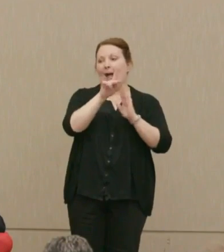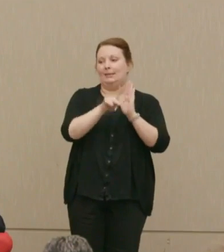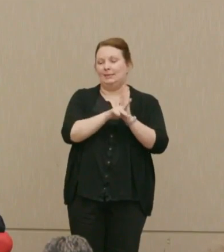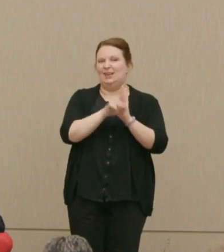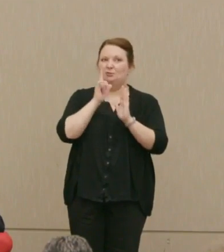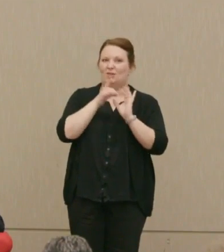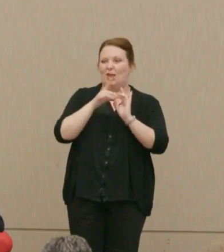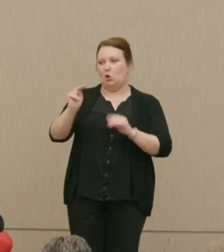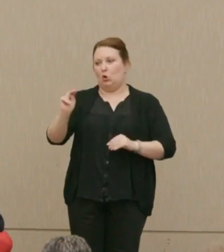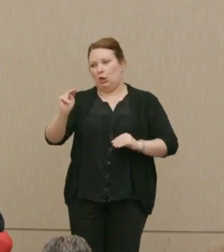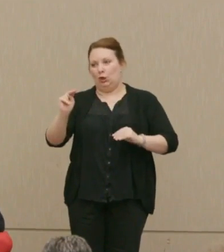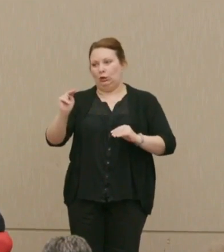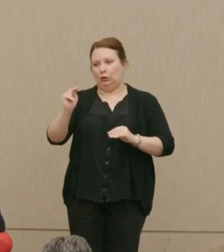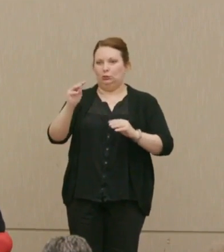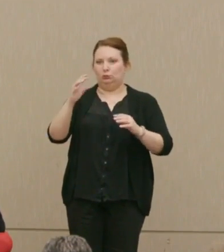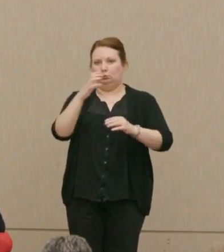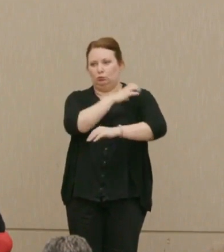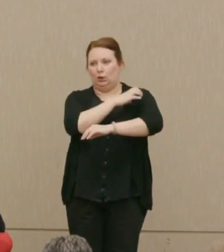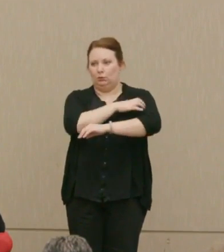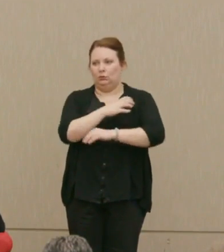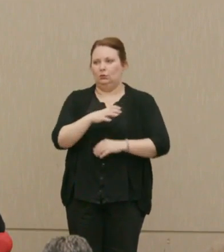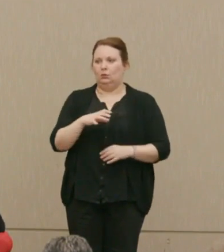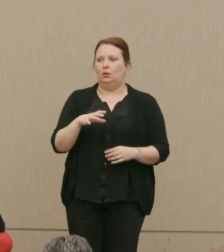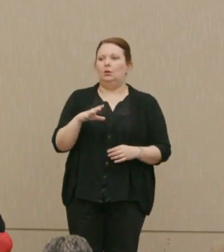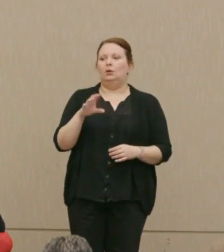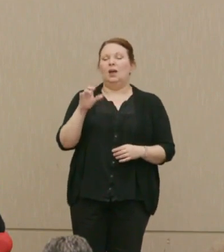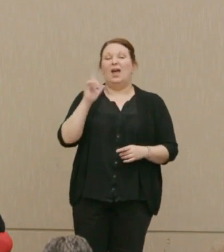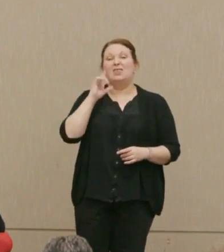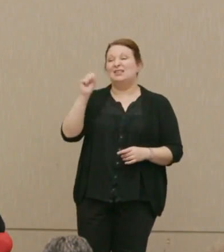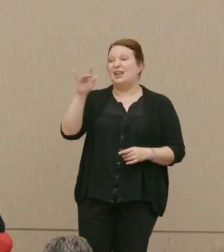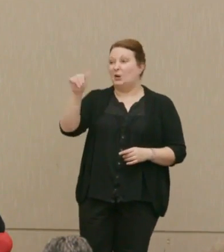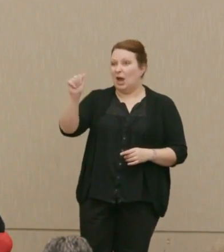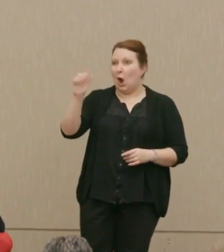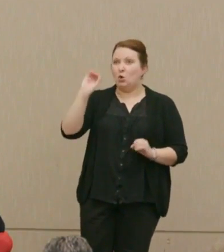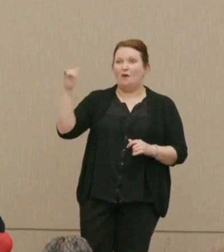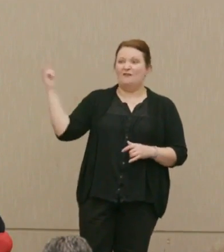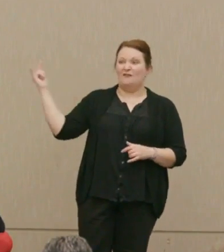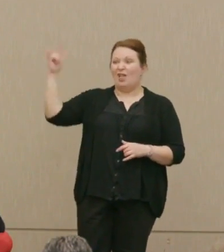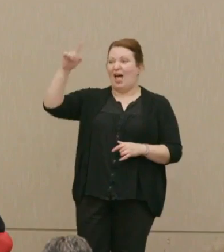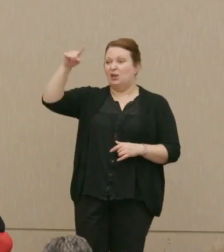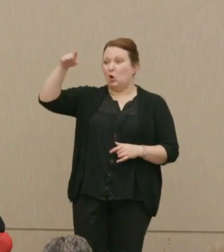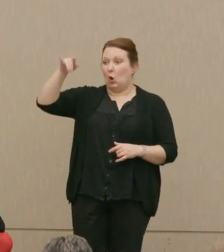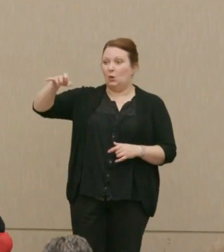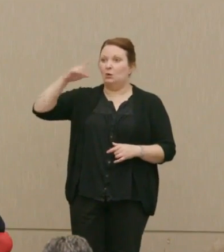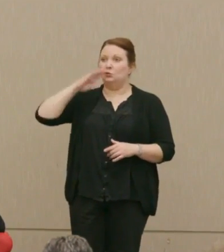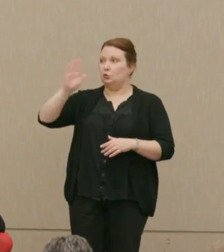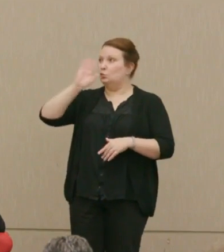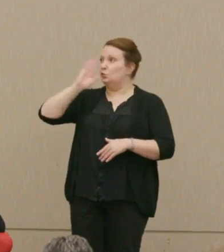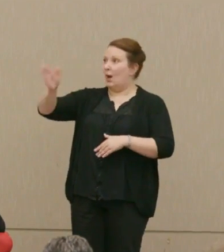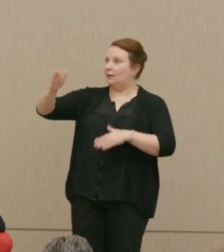Dr. Ellsberg: A no fly zone in Syria bringing us into direct armed conflict with the Russians?